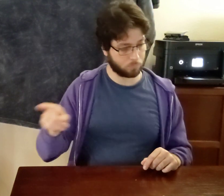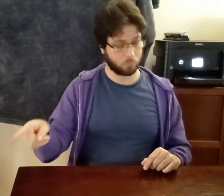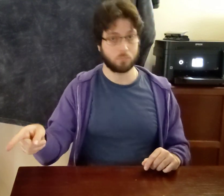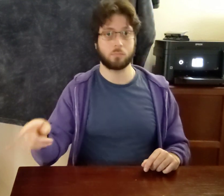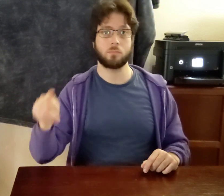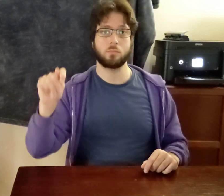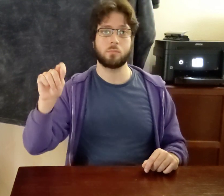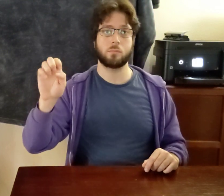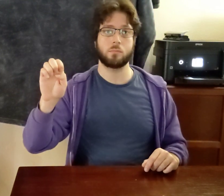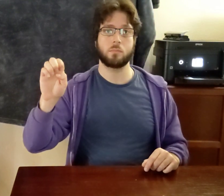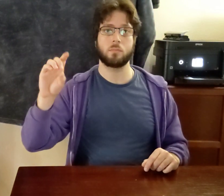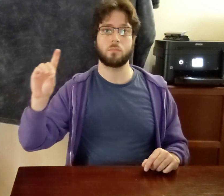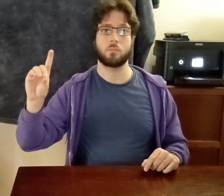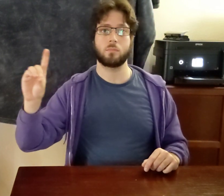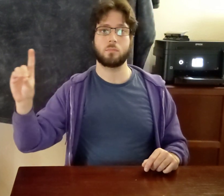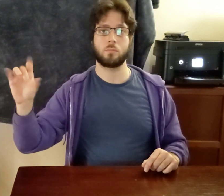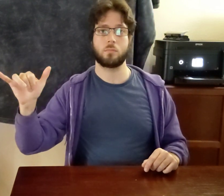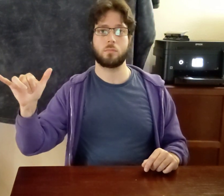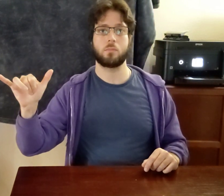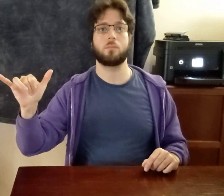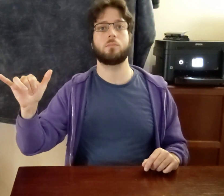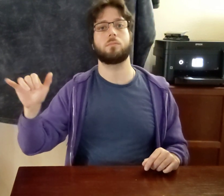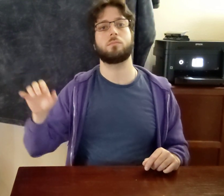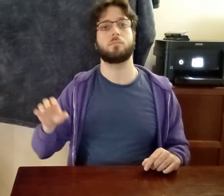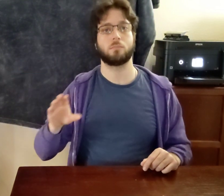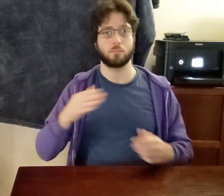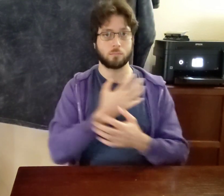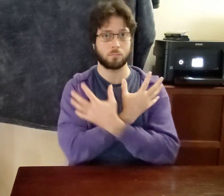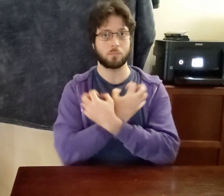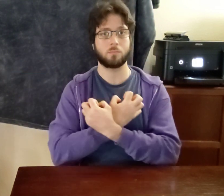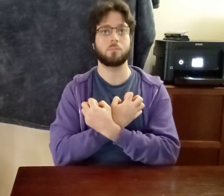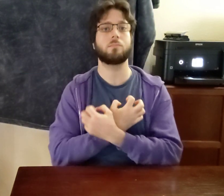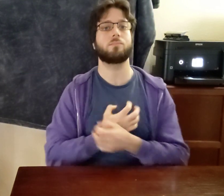IX-he T-E-D-D-Y BEAR